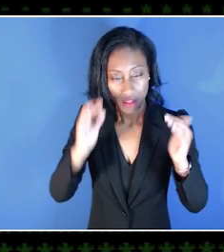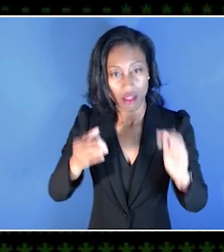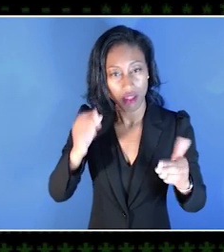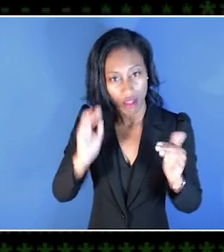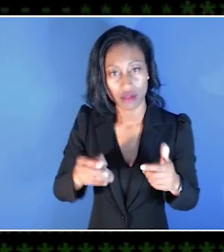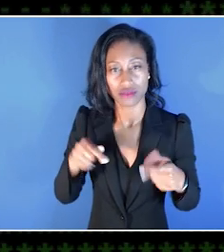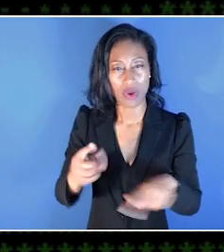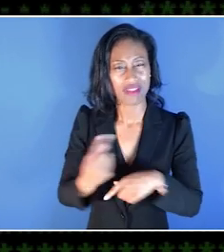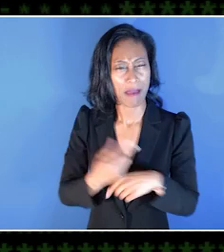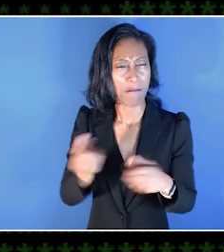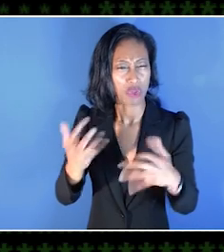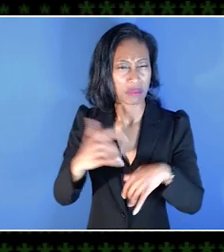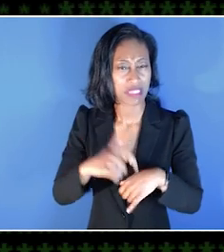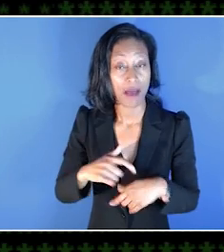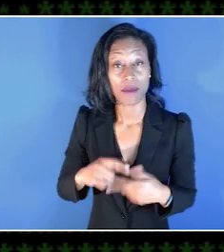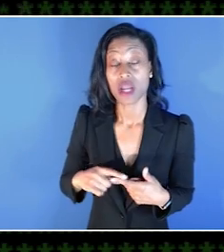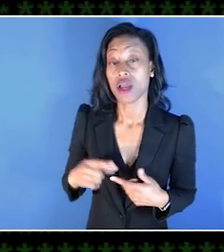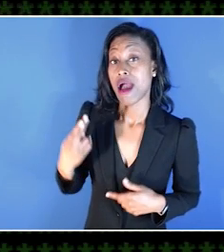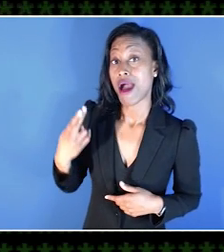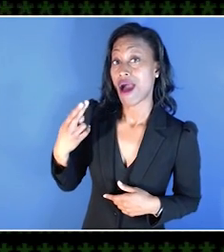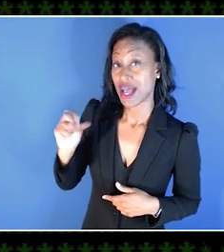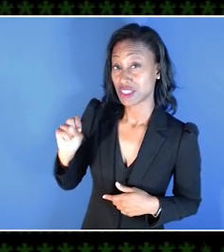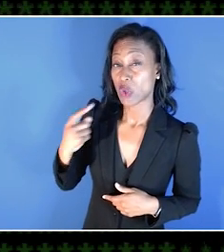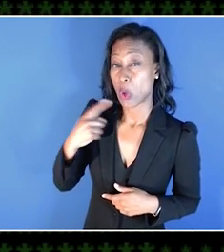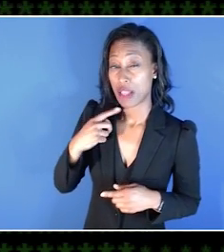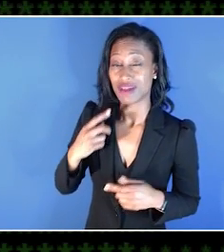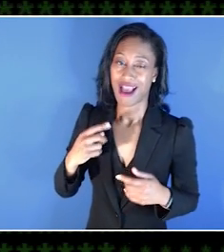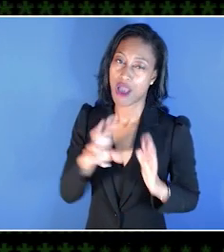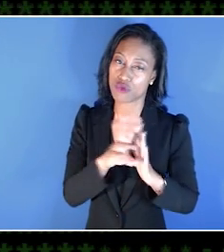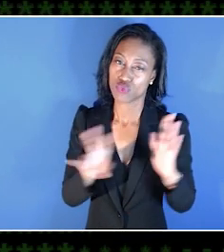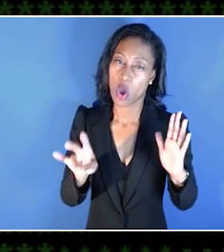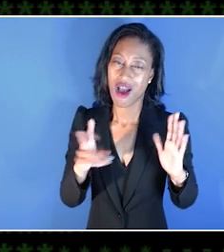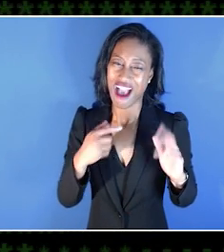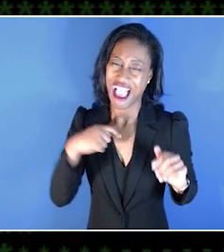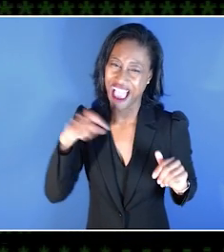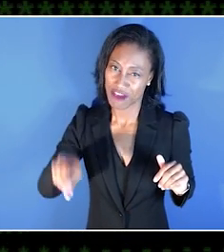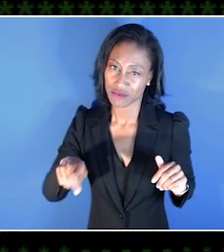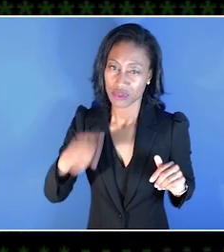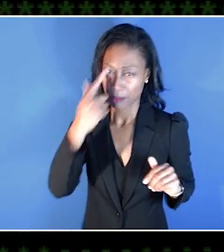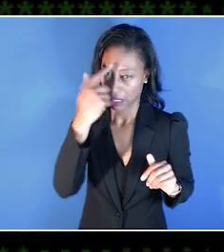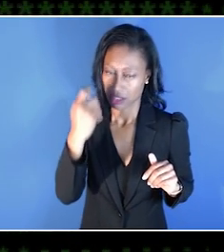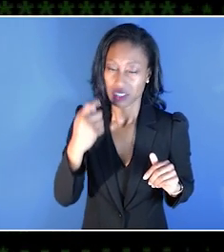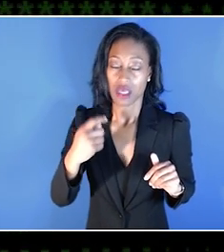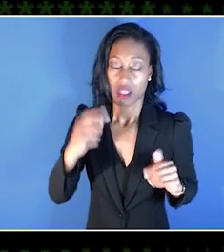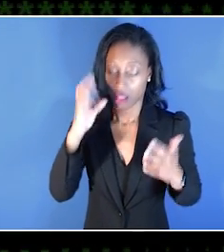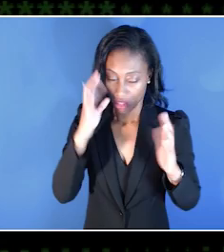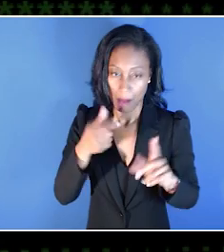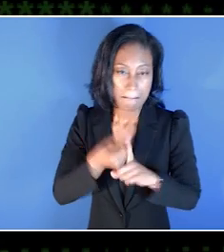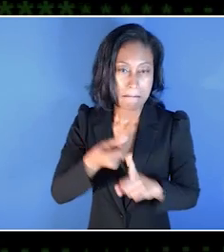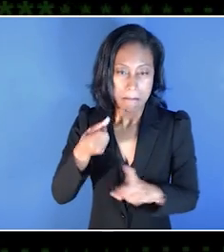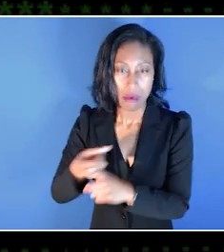My early years of high school, I had to be taken out of school because it was affecting my learning so much